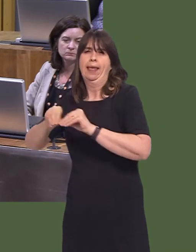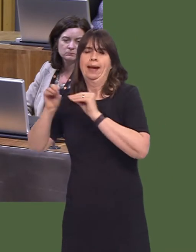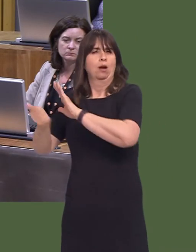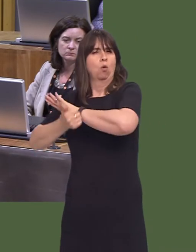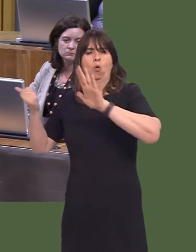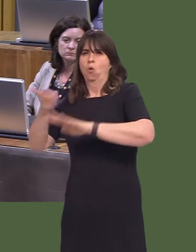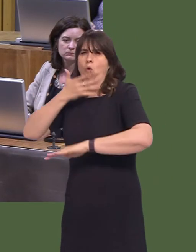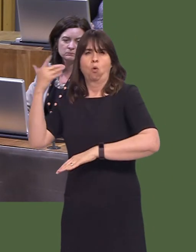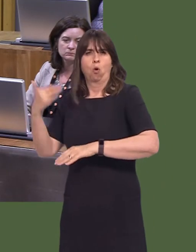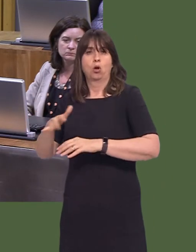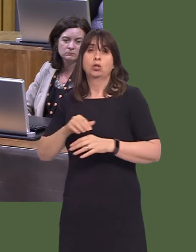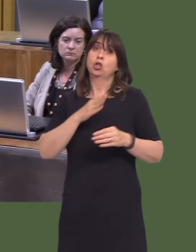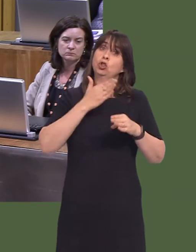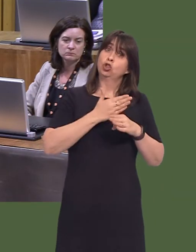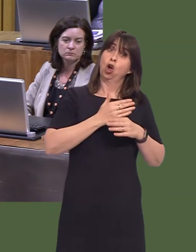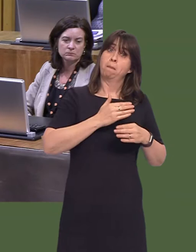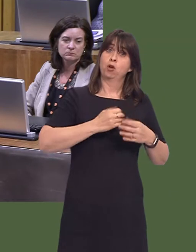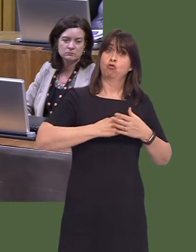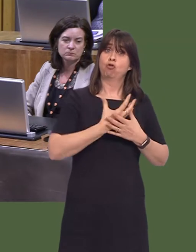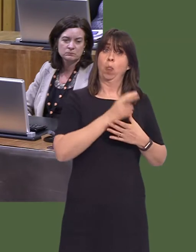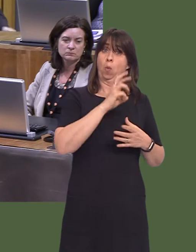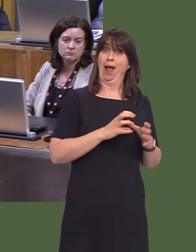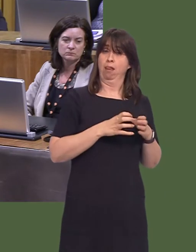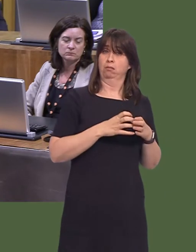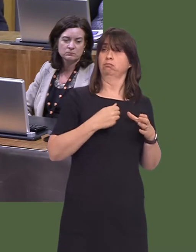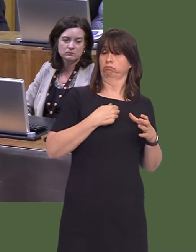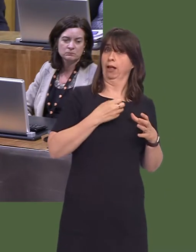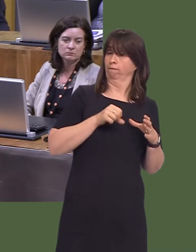employersóJobs Growth Wales is an example of thatóalso, of course, working with our